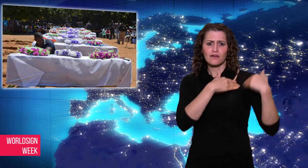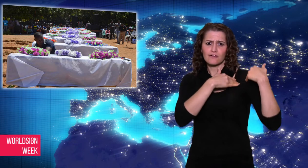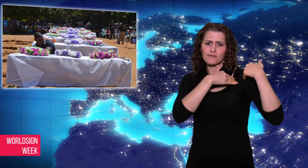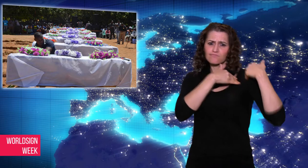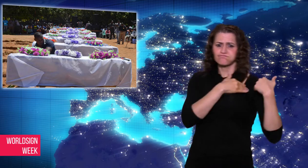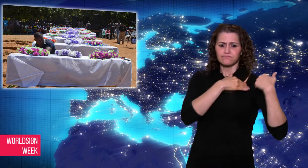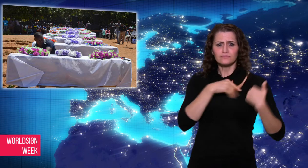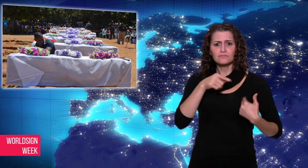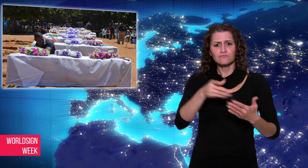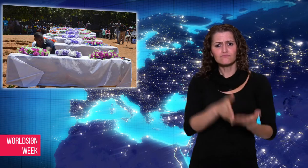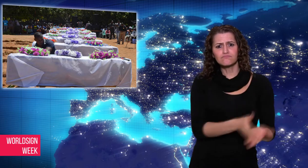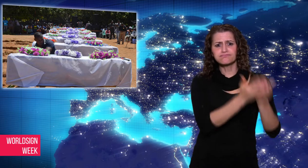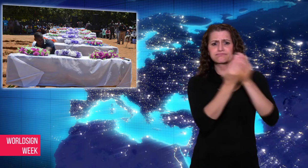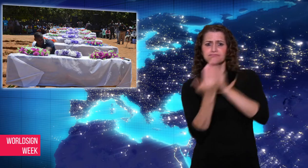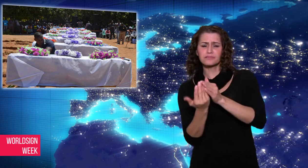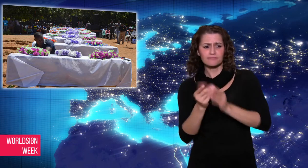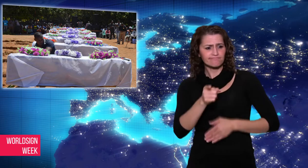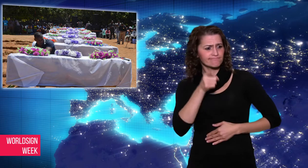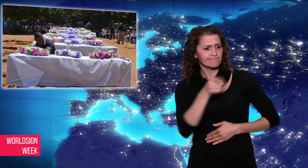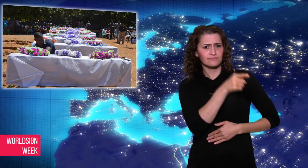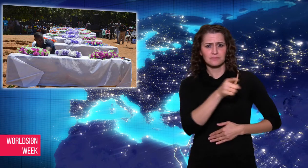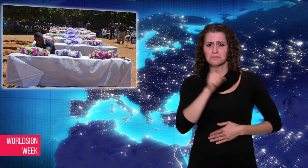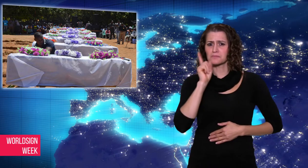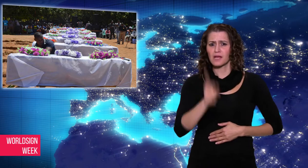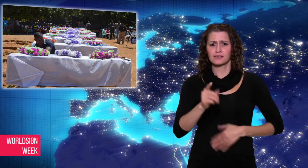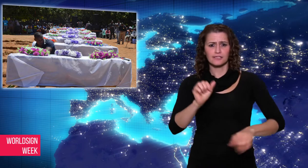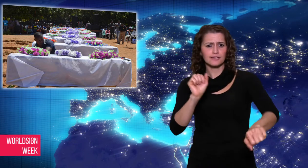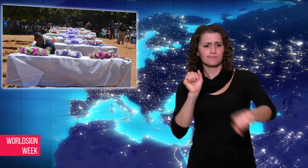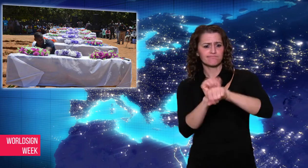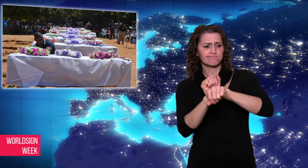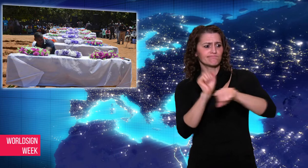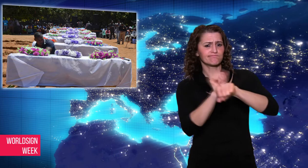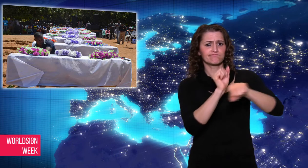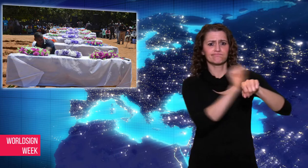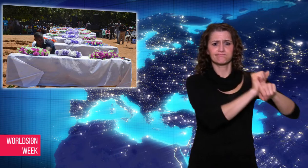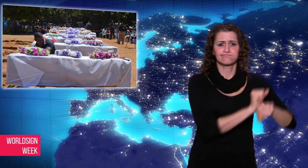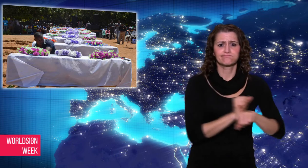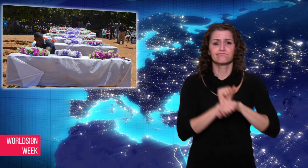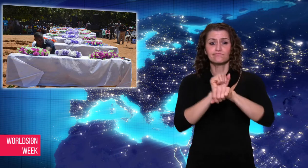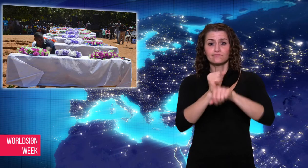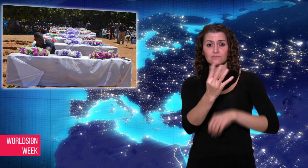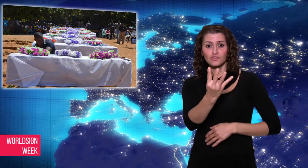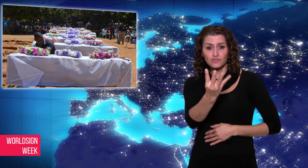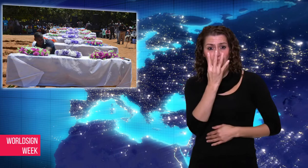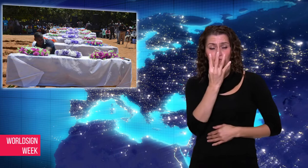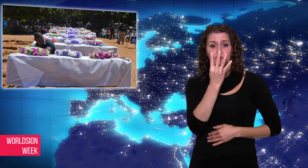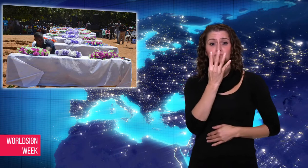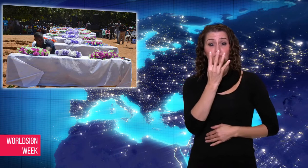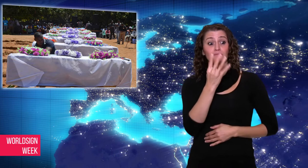ordered the people responsible